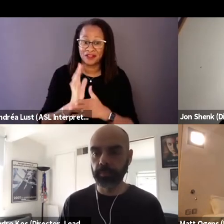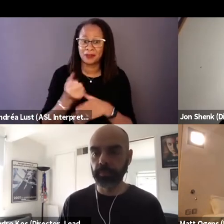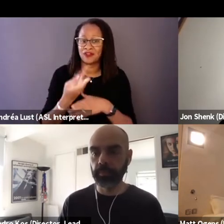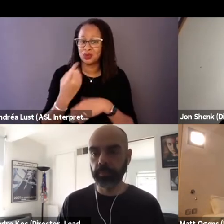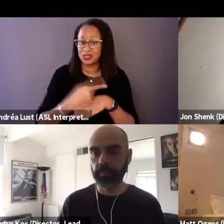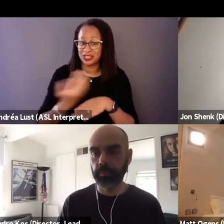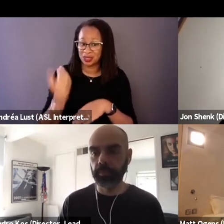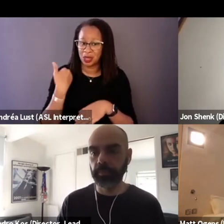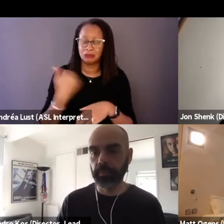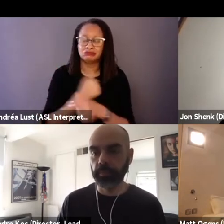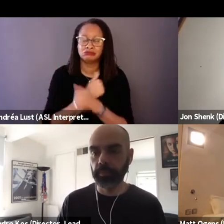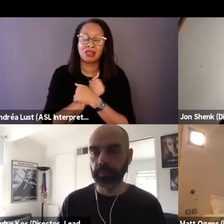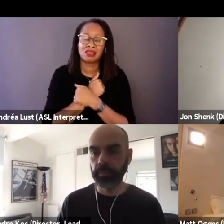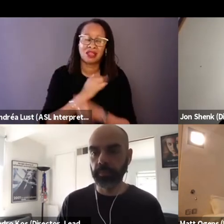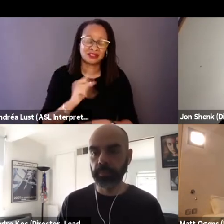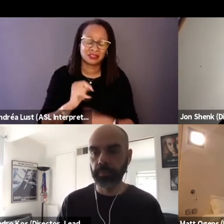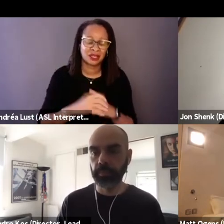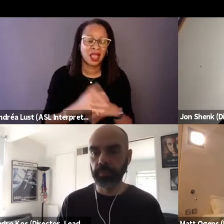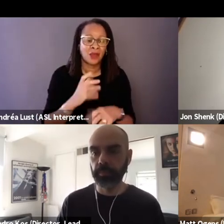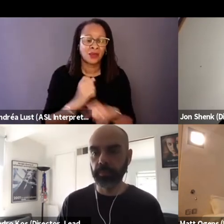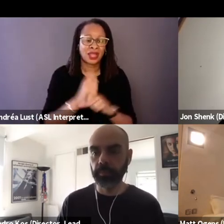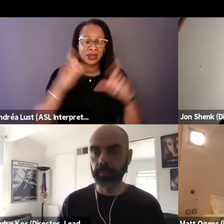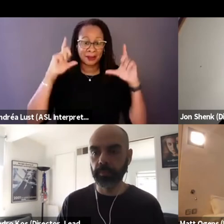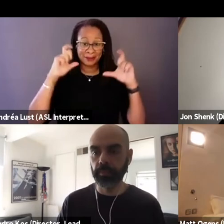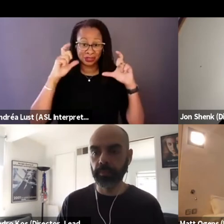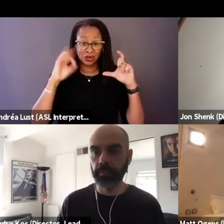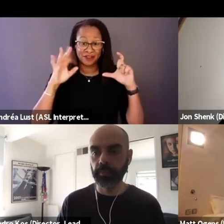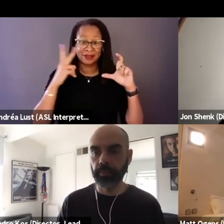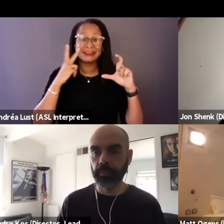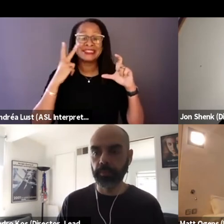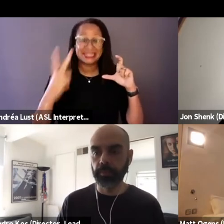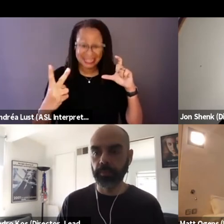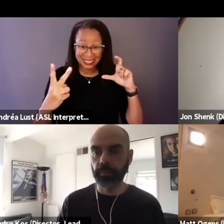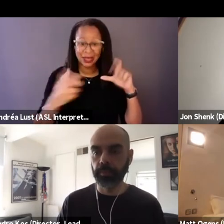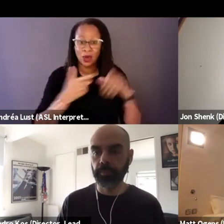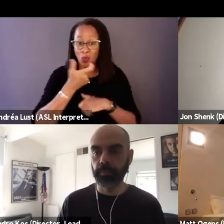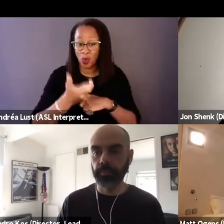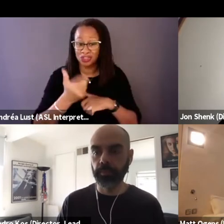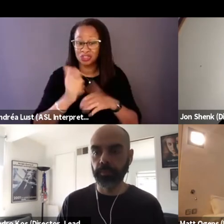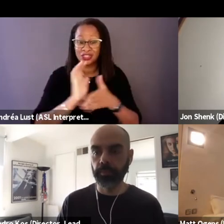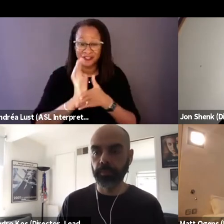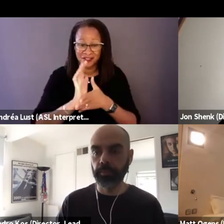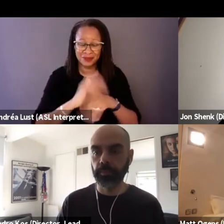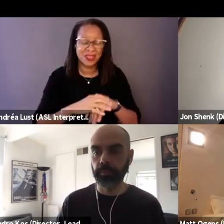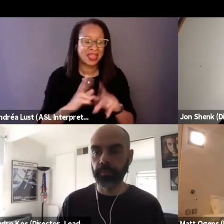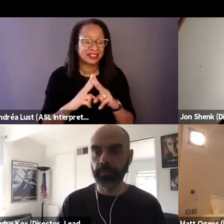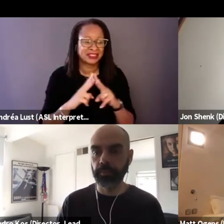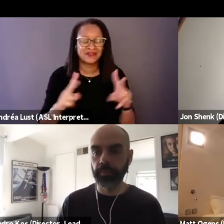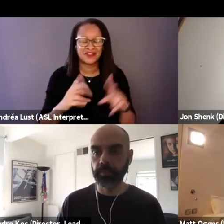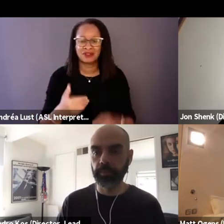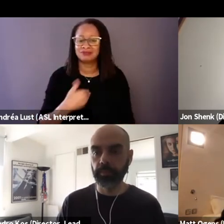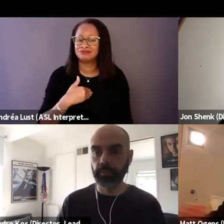and we got a picture of him seeing the film. It was very, very moving for us,